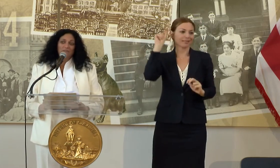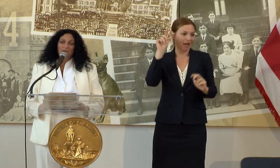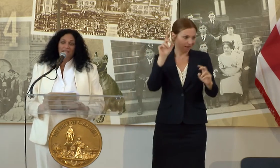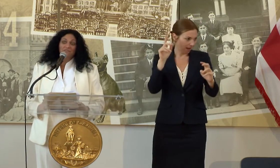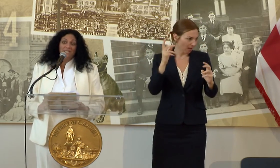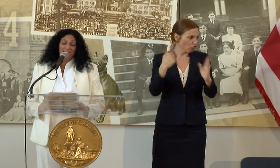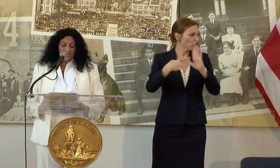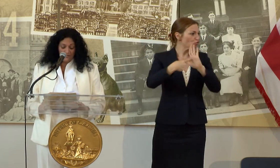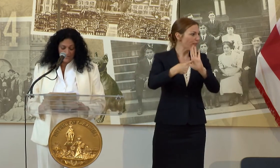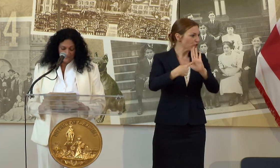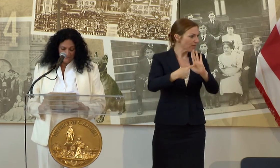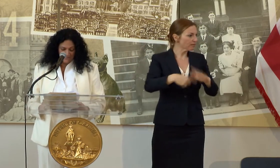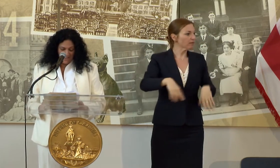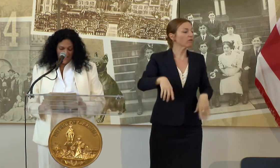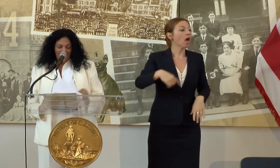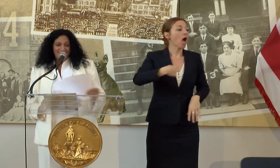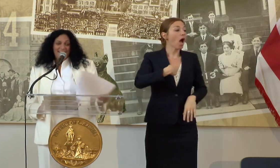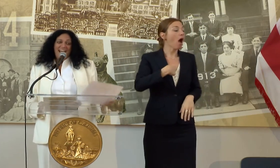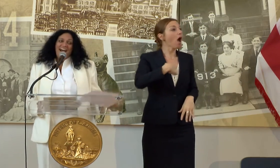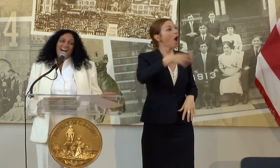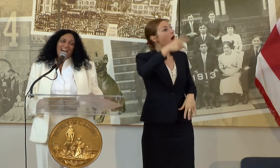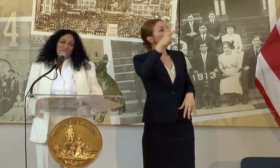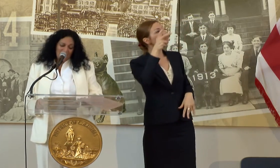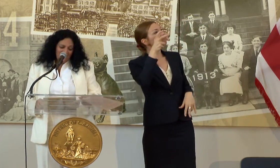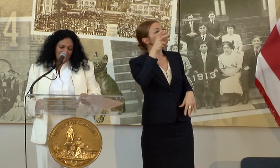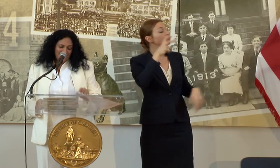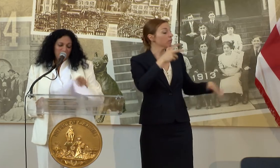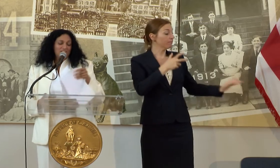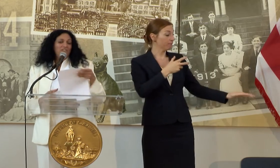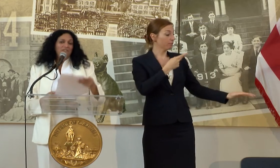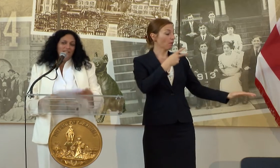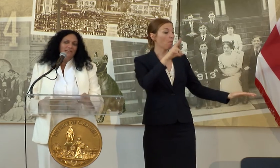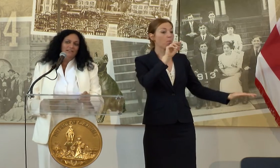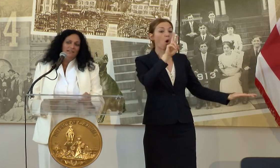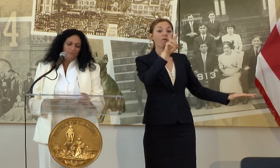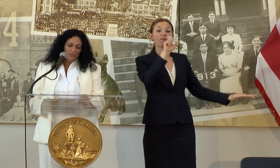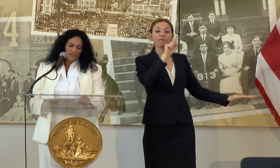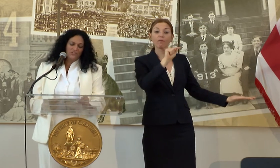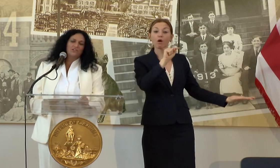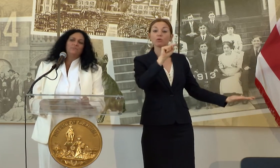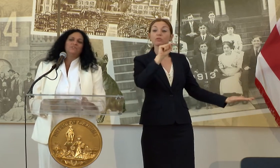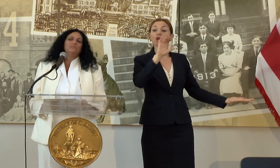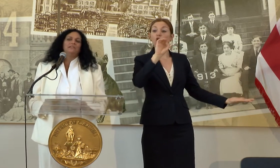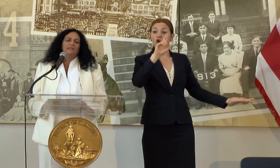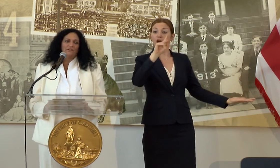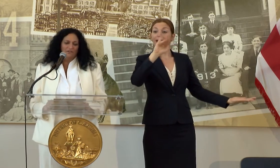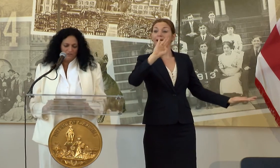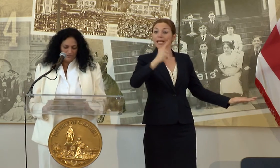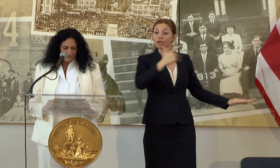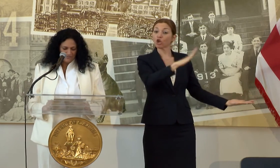THE WAY LEFT ME IN TEARS, I REALIZED THERE WAS A UNIQUE AND PRECIOUS OPPORTUNITY HERE.